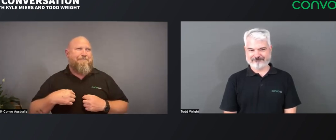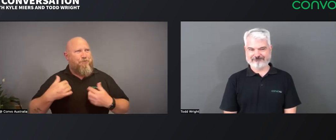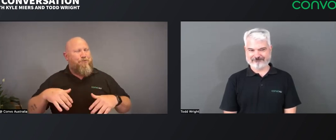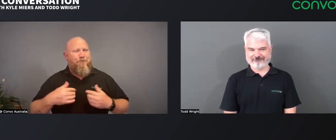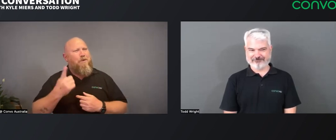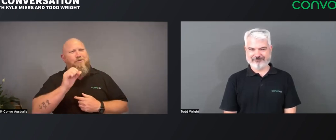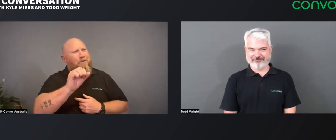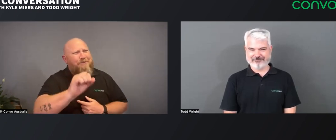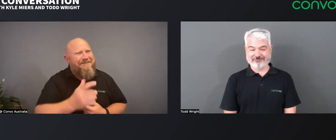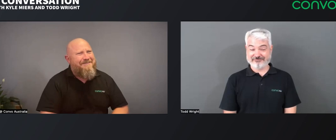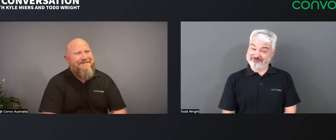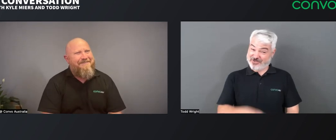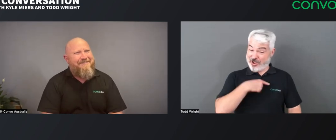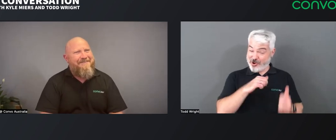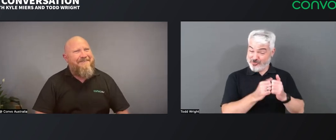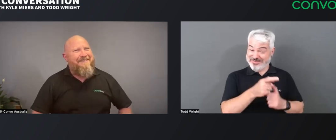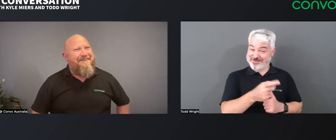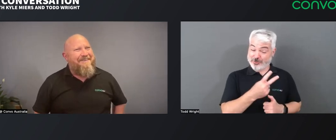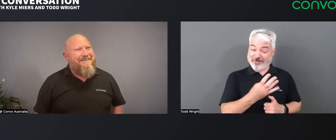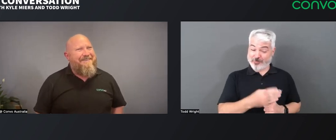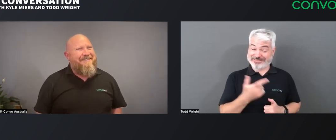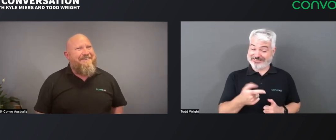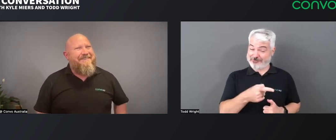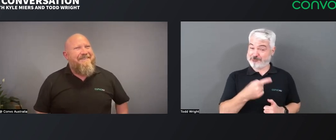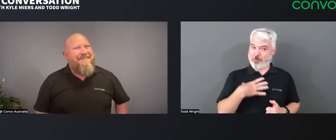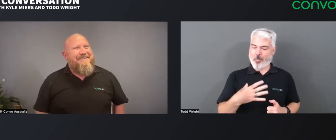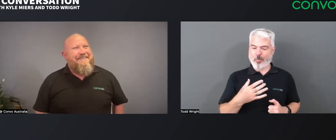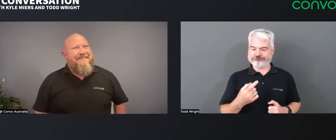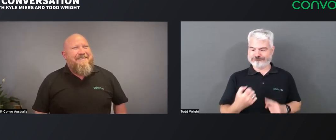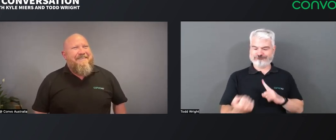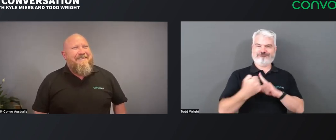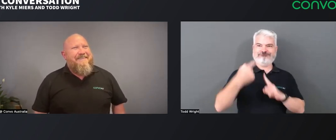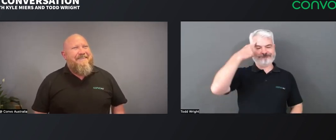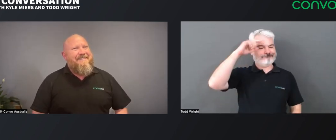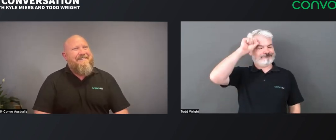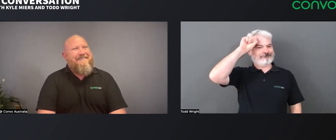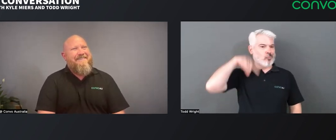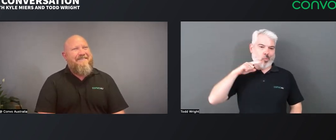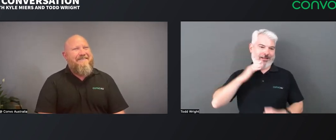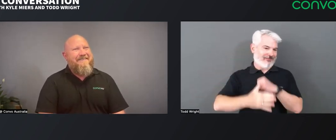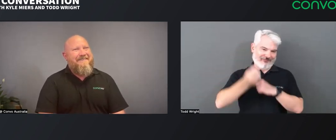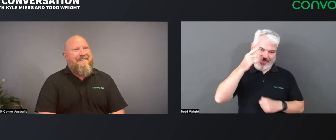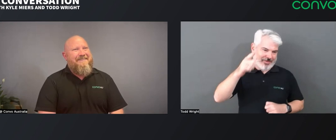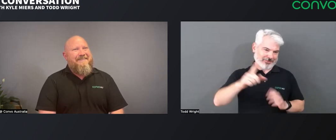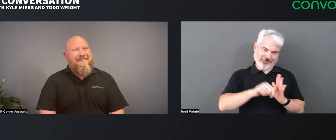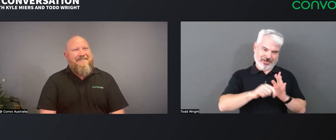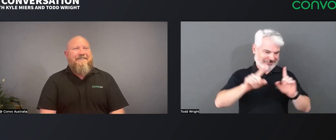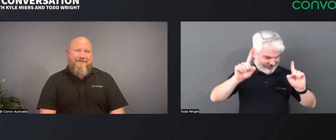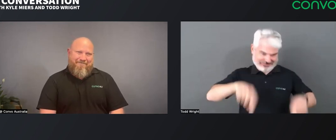What about you? Yeah, I agree with that, 24/7. That was a huge impact and that's something that I'll never forget.